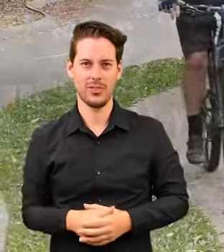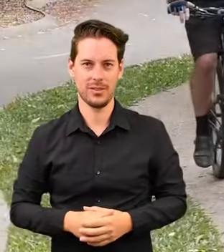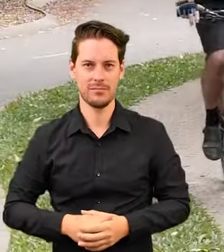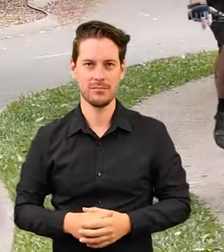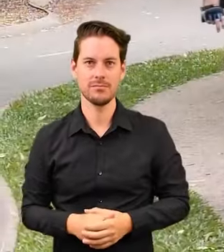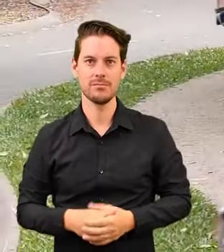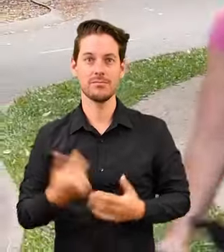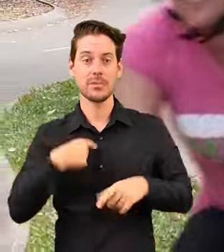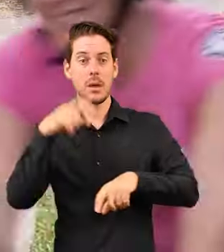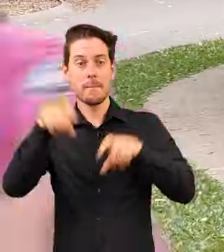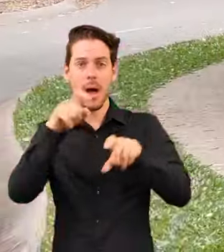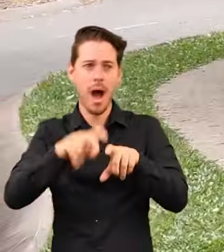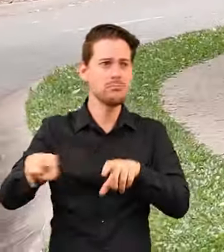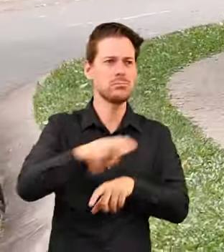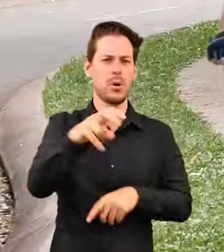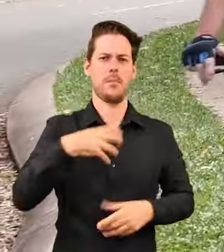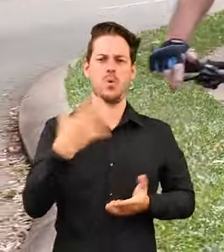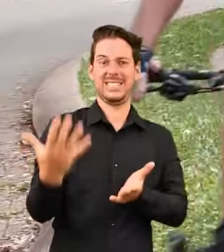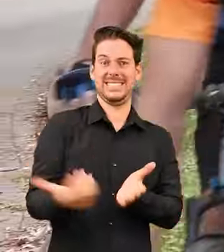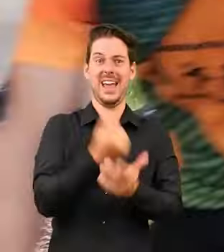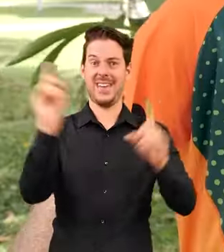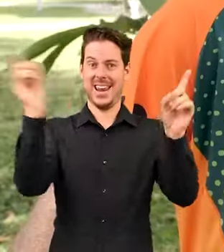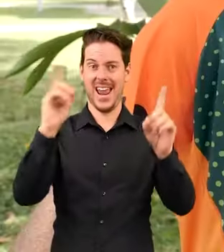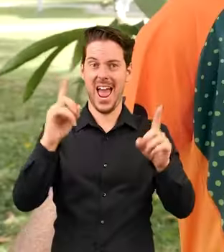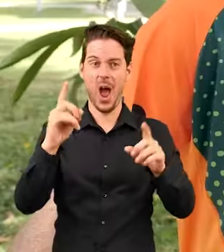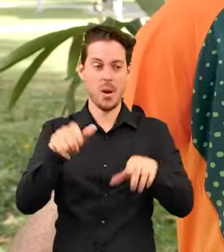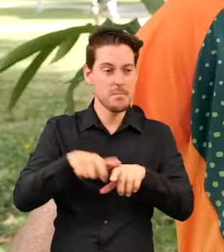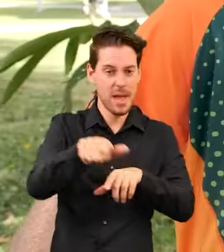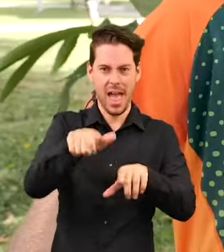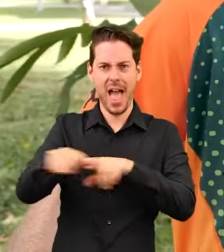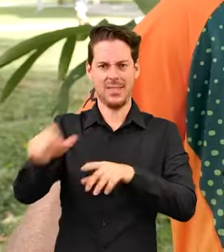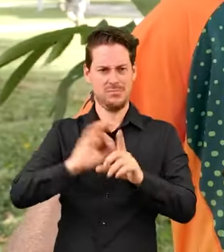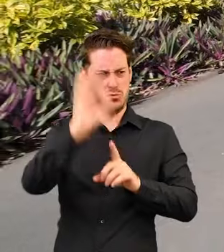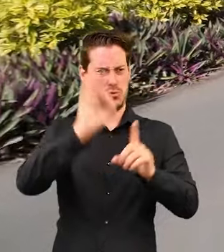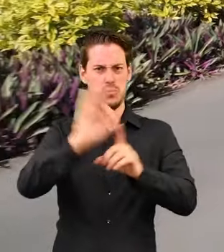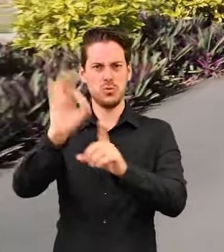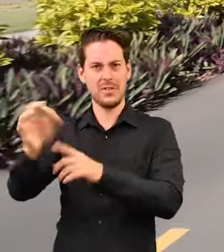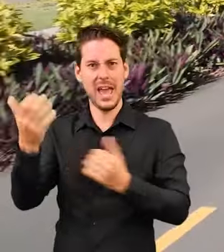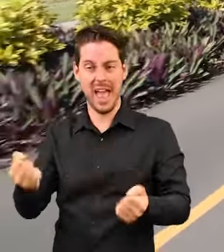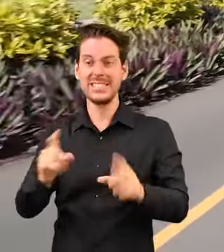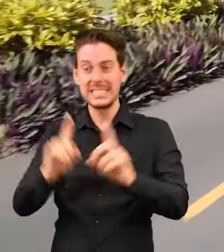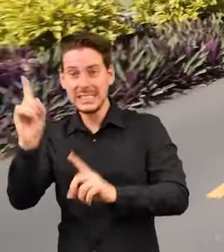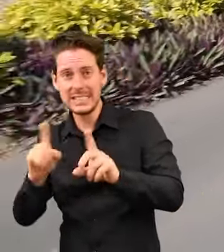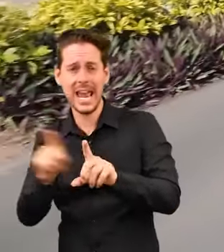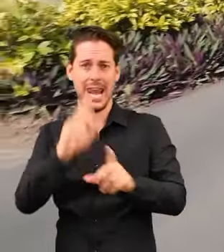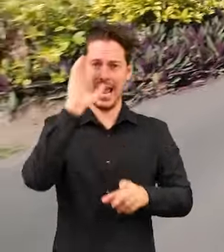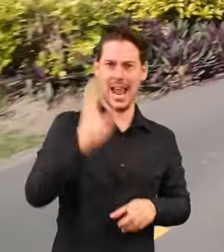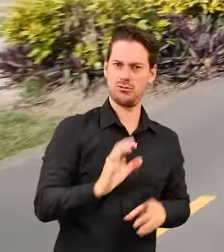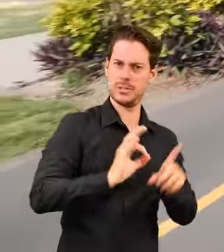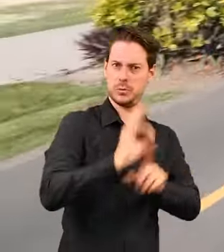Getting around on a bike is so much safer now. The infrastructure is much improved, particularly in the cities and even the country too.